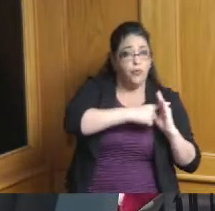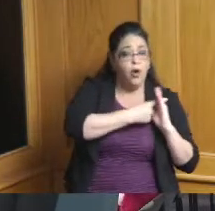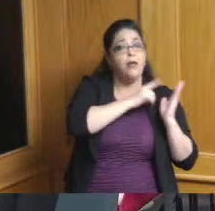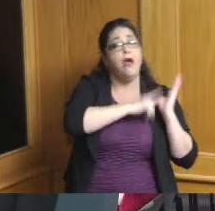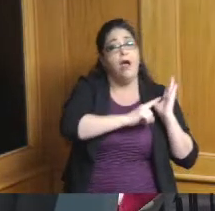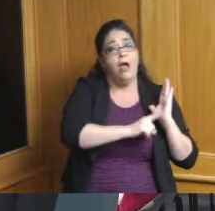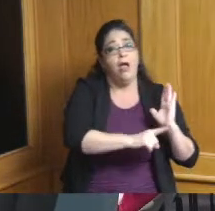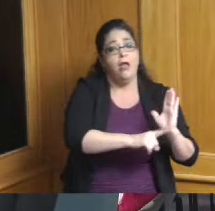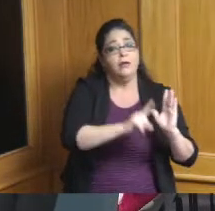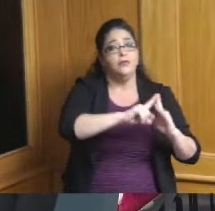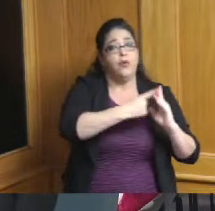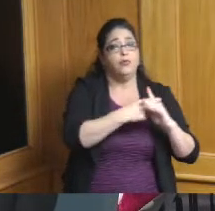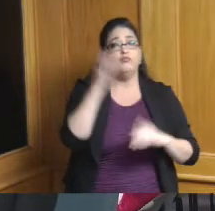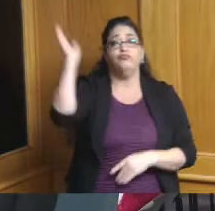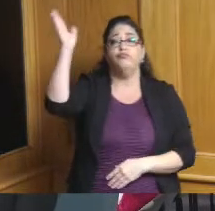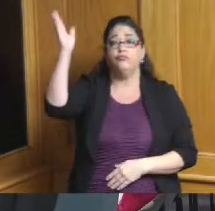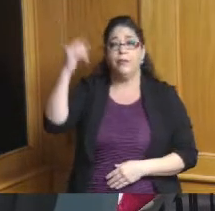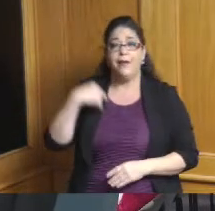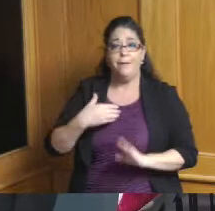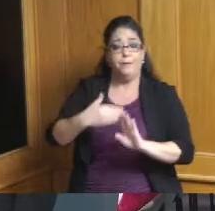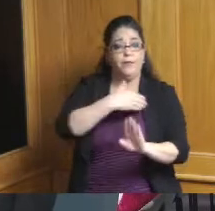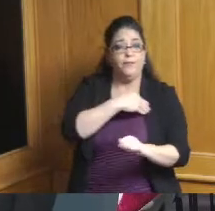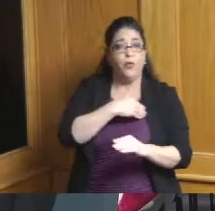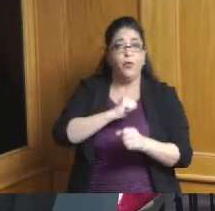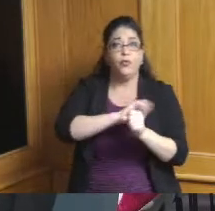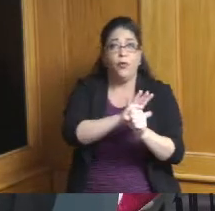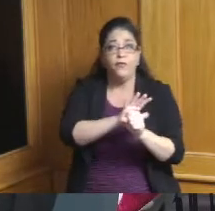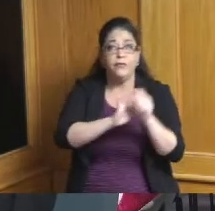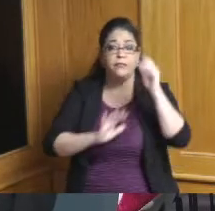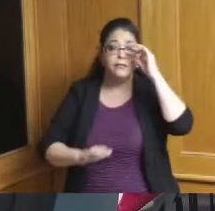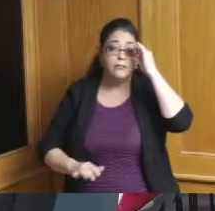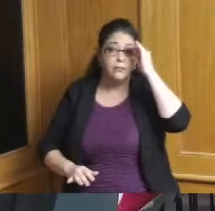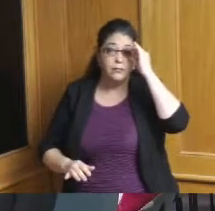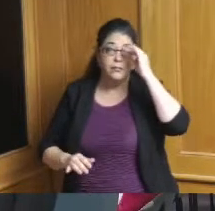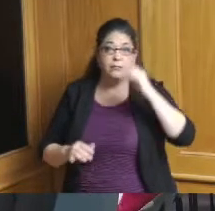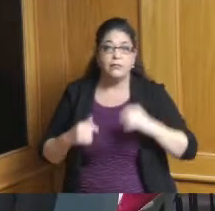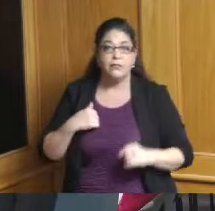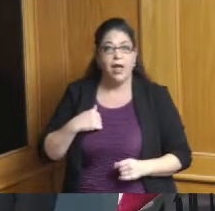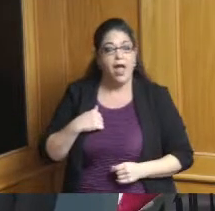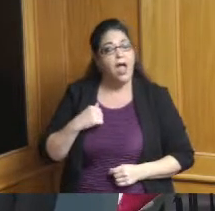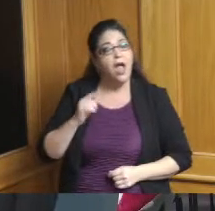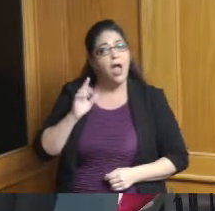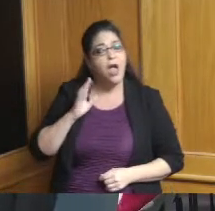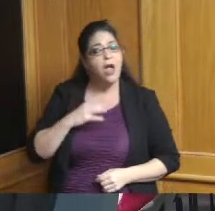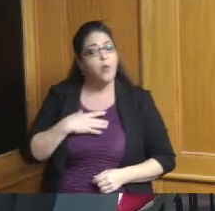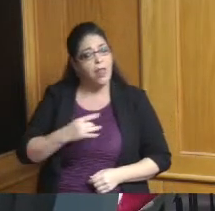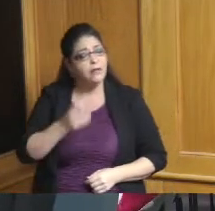data was taken before the end I would like to see in addition to all this great information